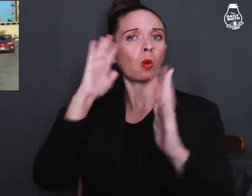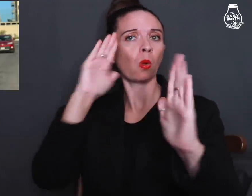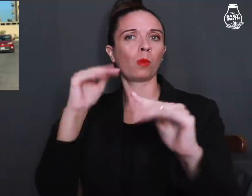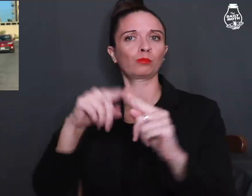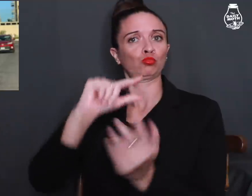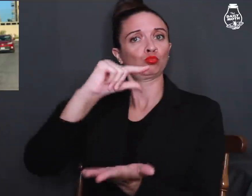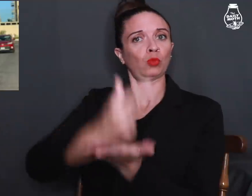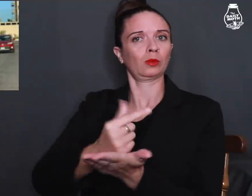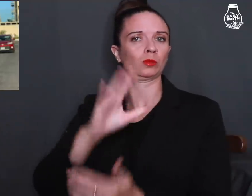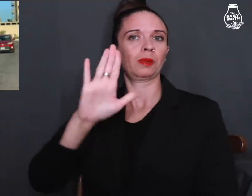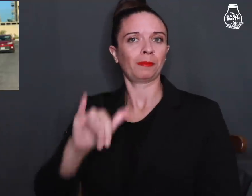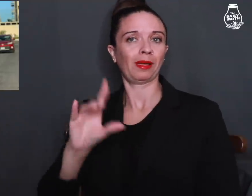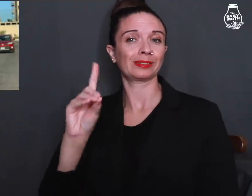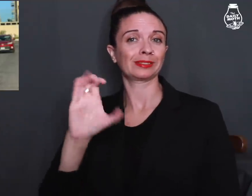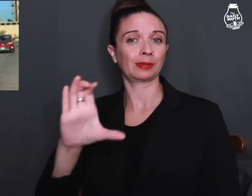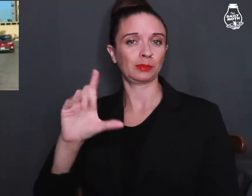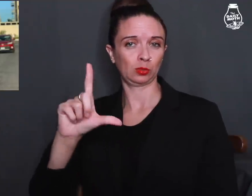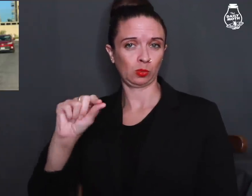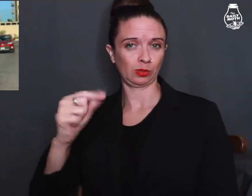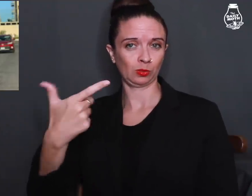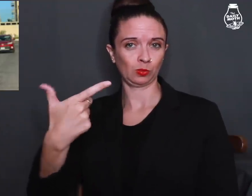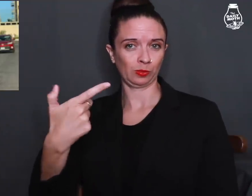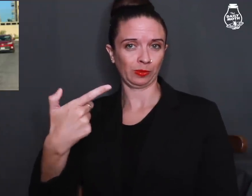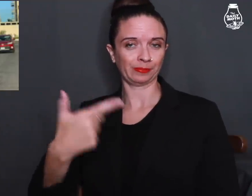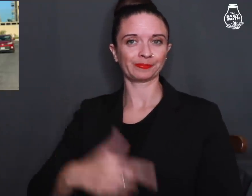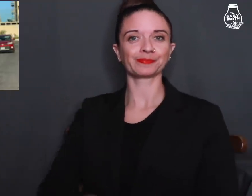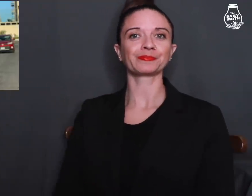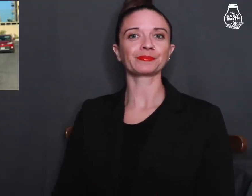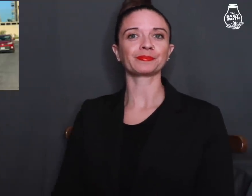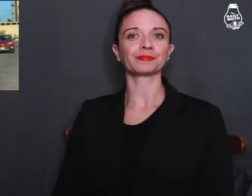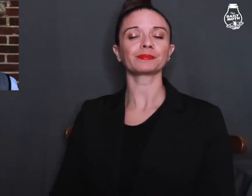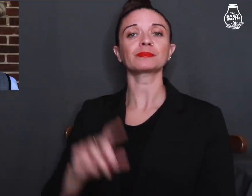He hopes to graduate by December 2021.